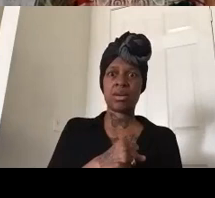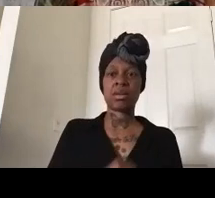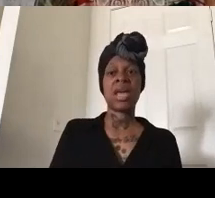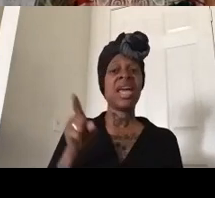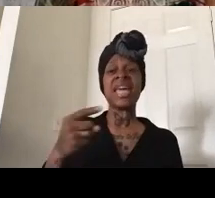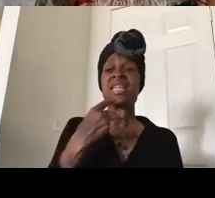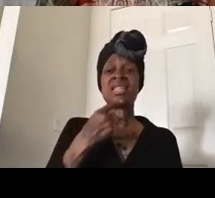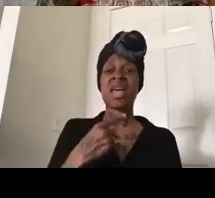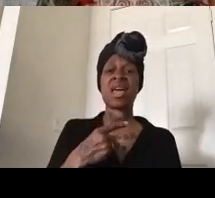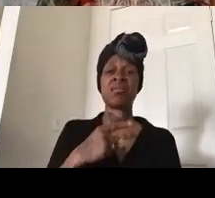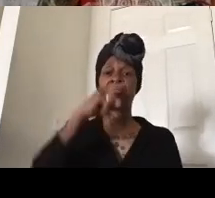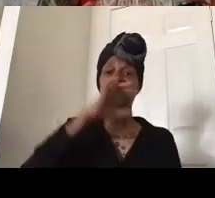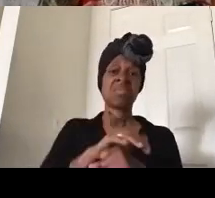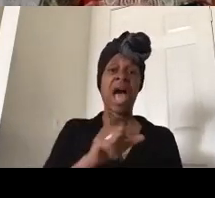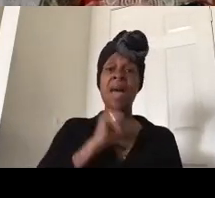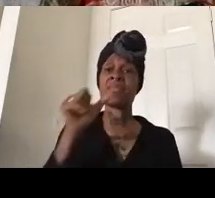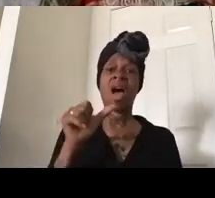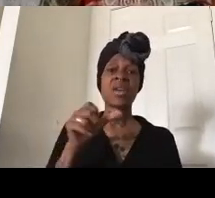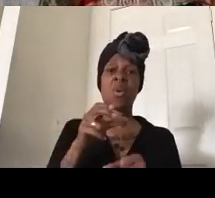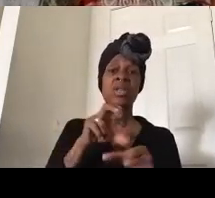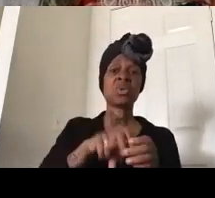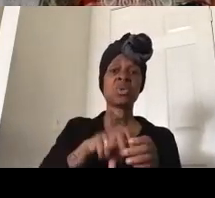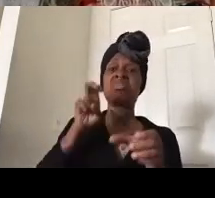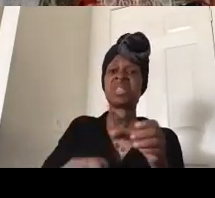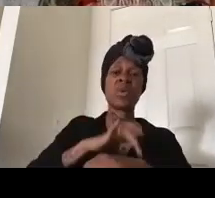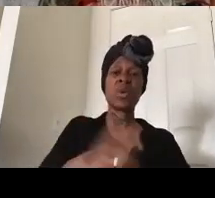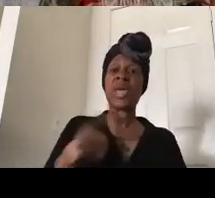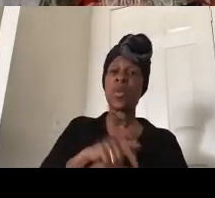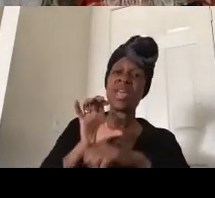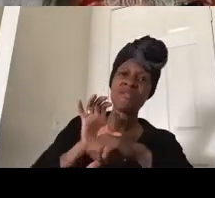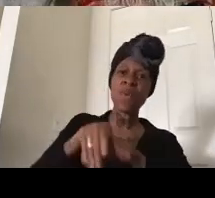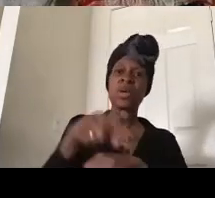office early and we forced him out and so the fire